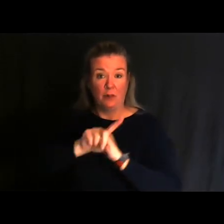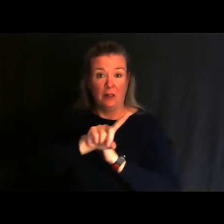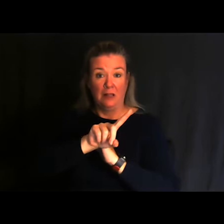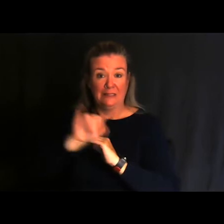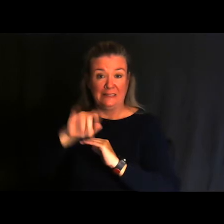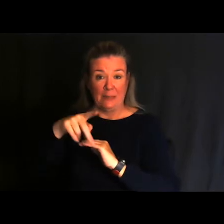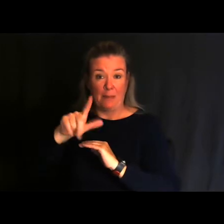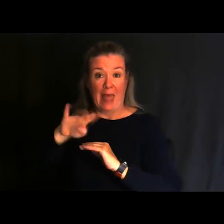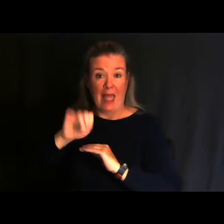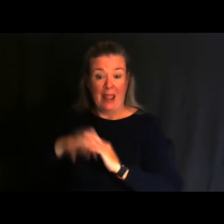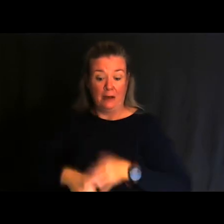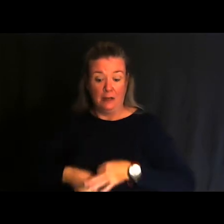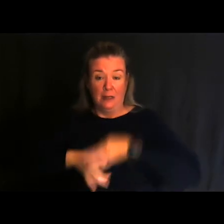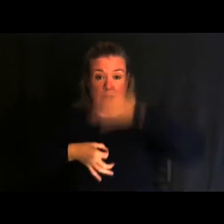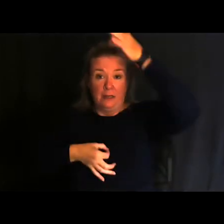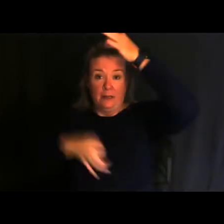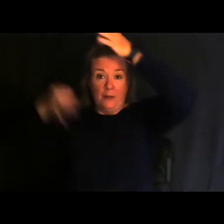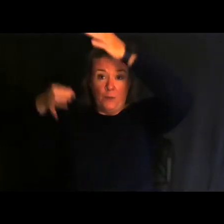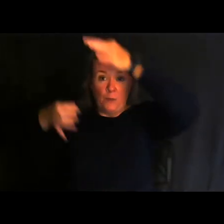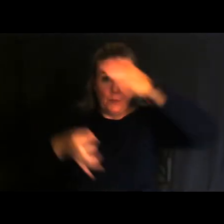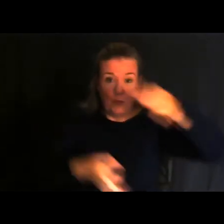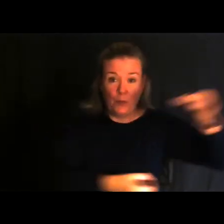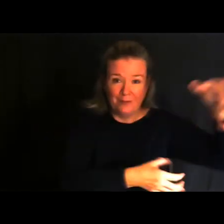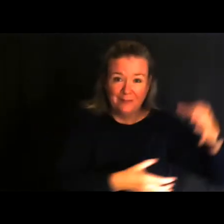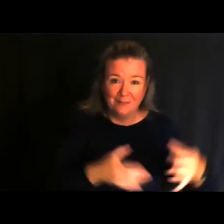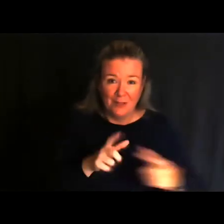canopy tour through the dunes at that same location.